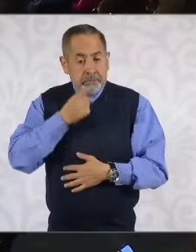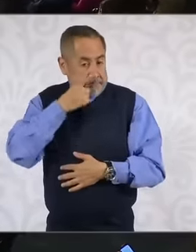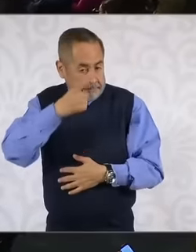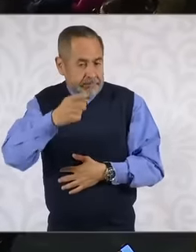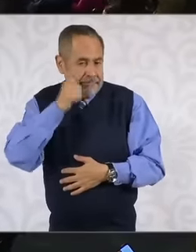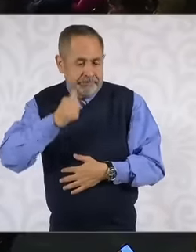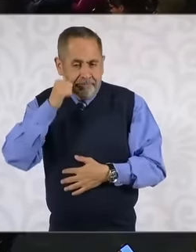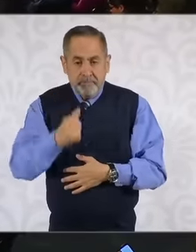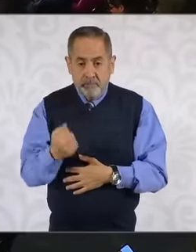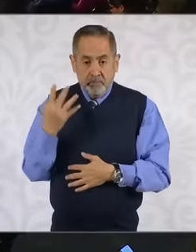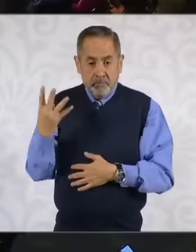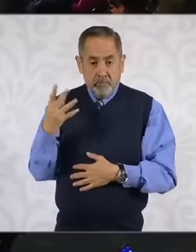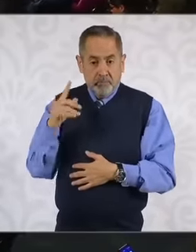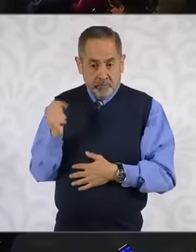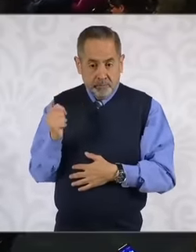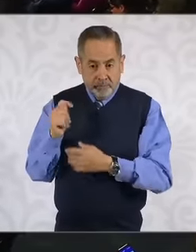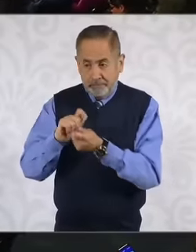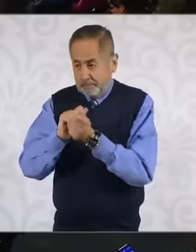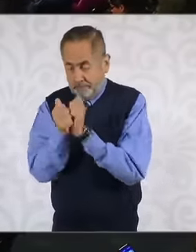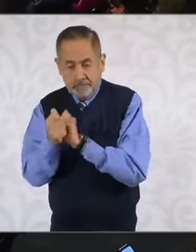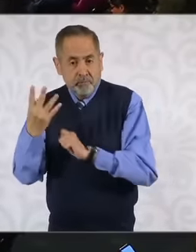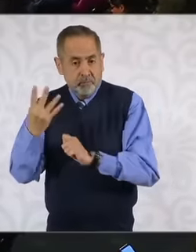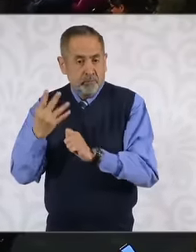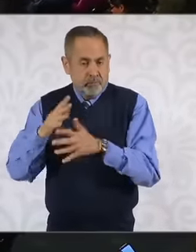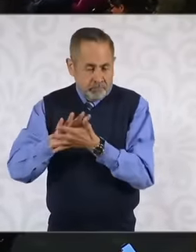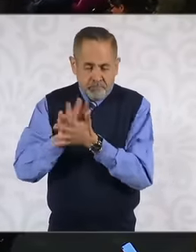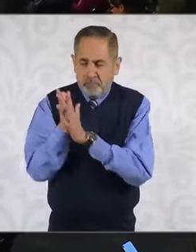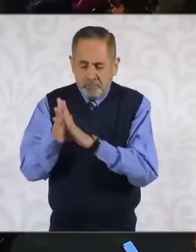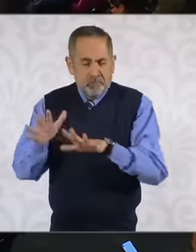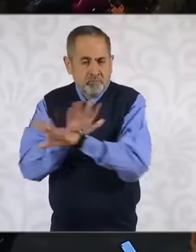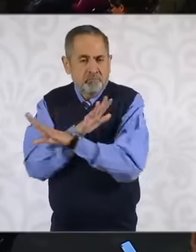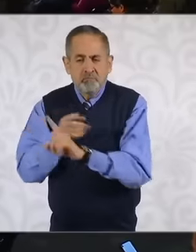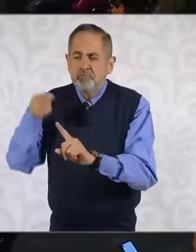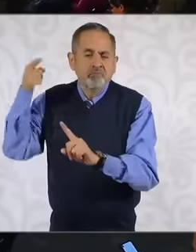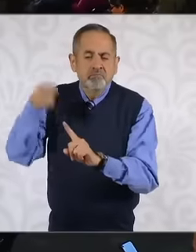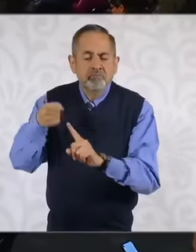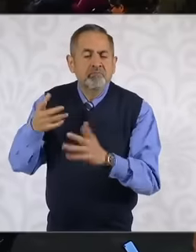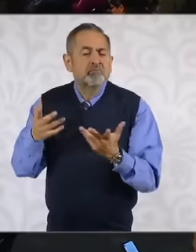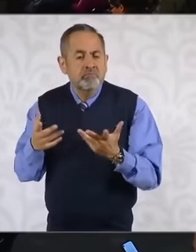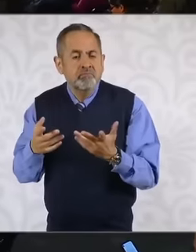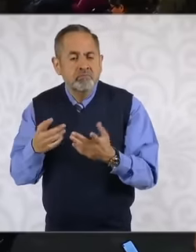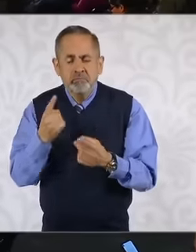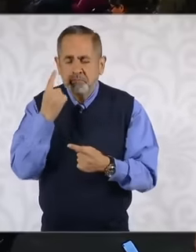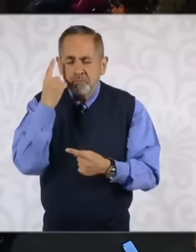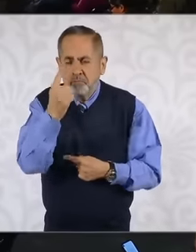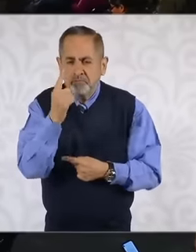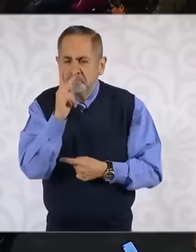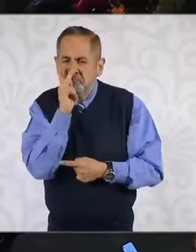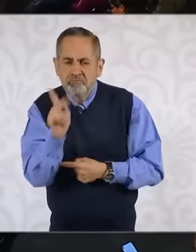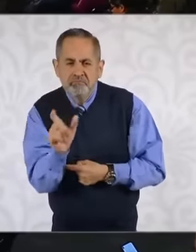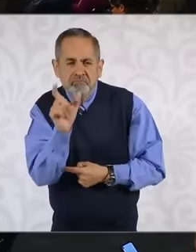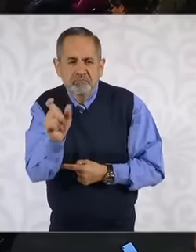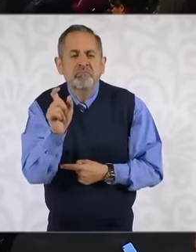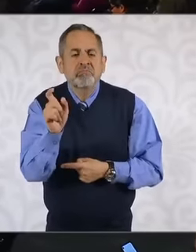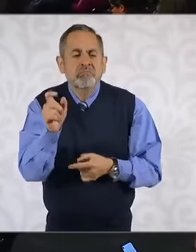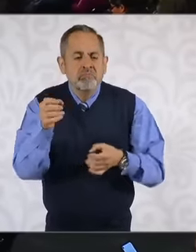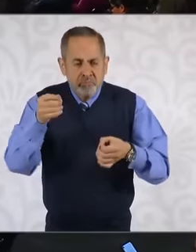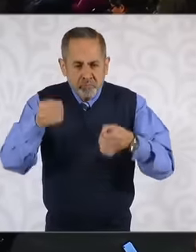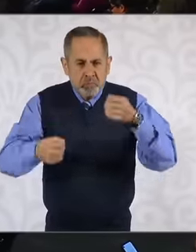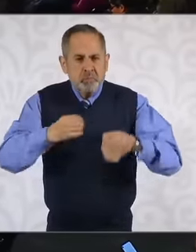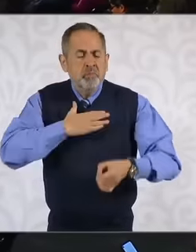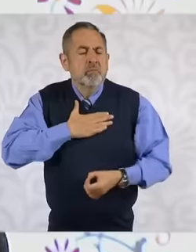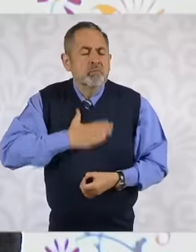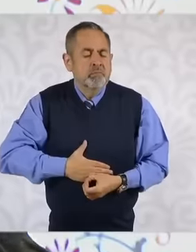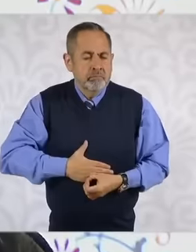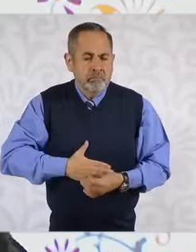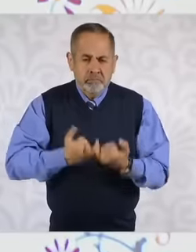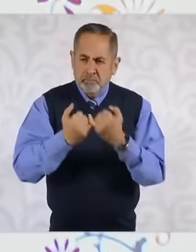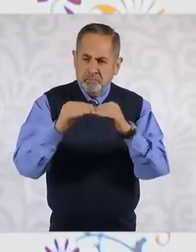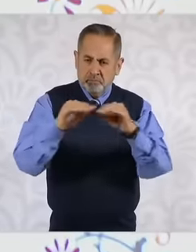among other central elements but it has a word that is justice in its broadest scope